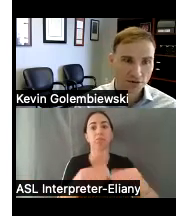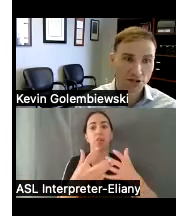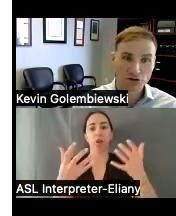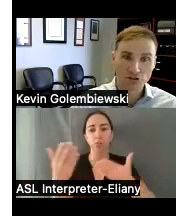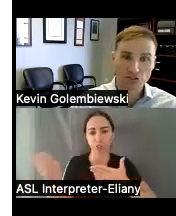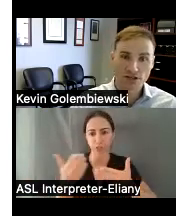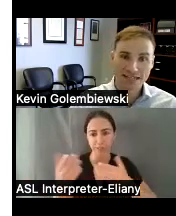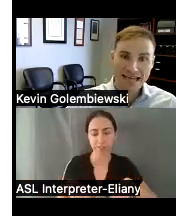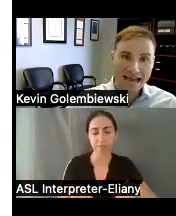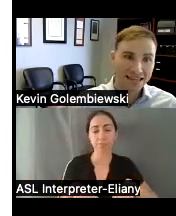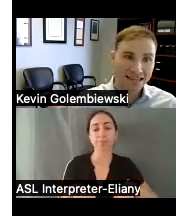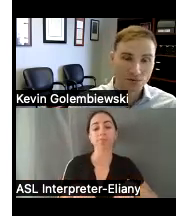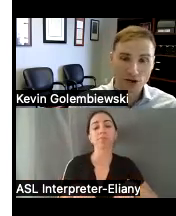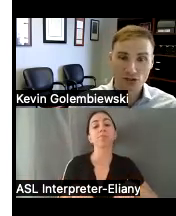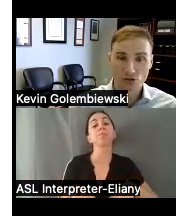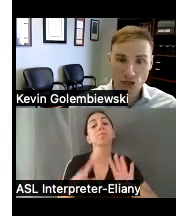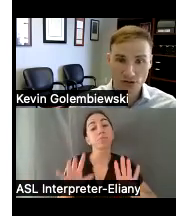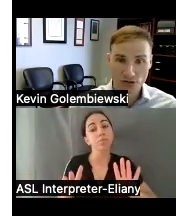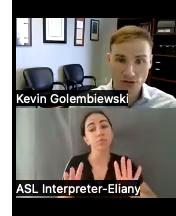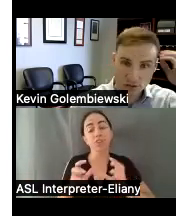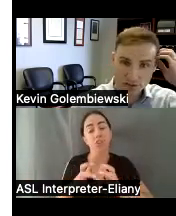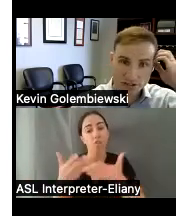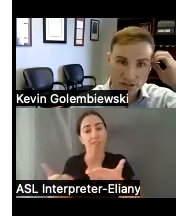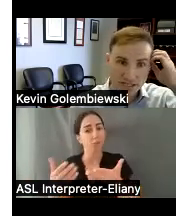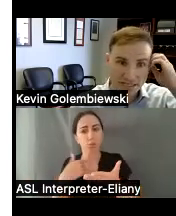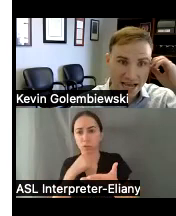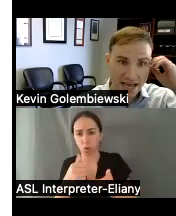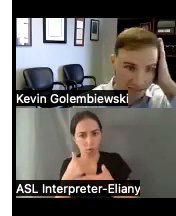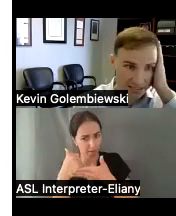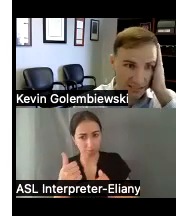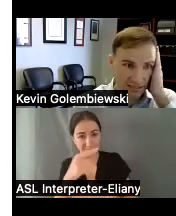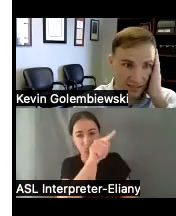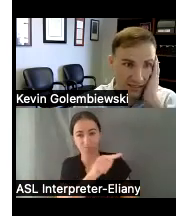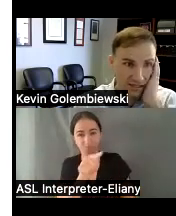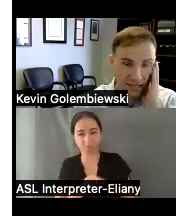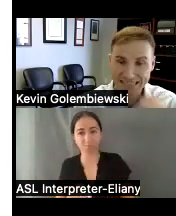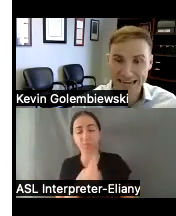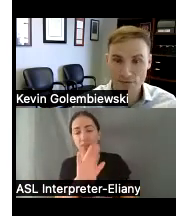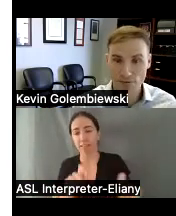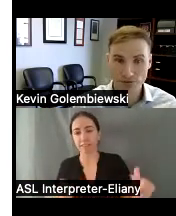but there's a lot of things that we also don't assist with and so this slide lists examples